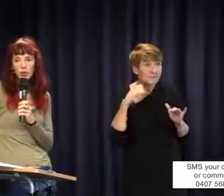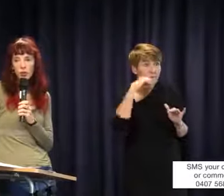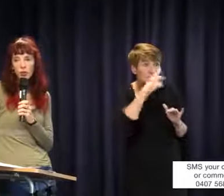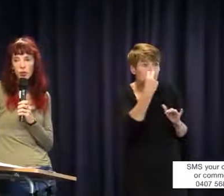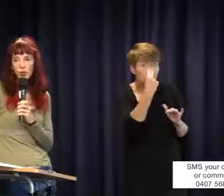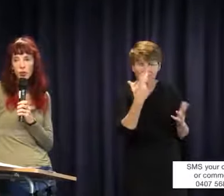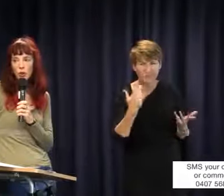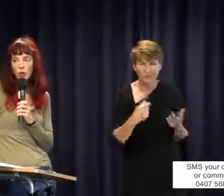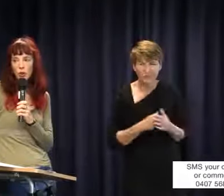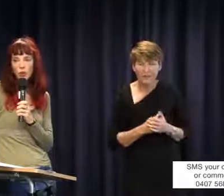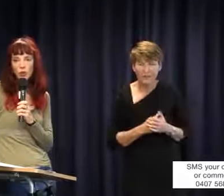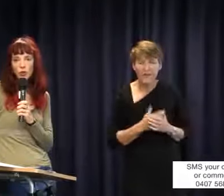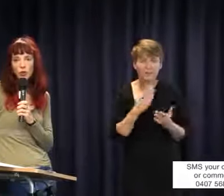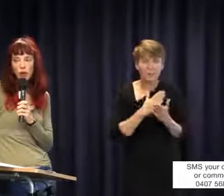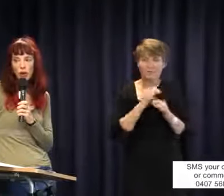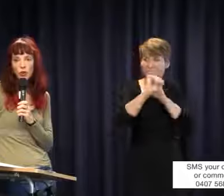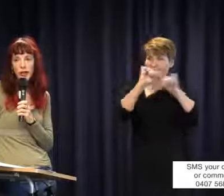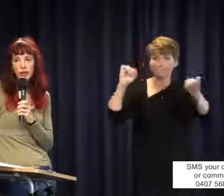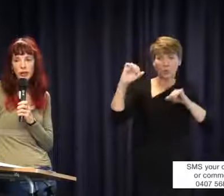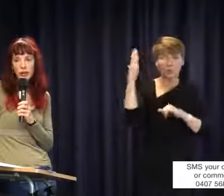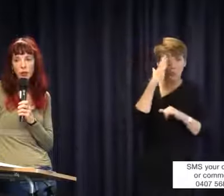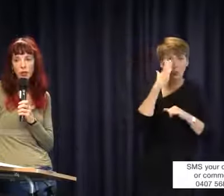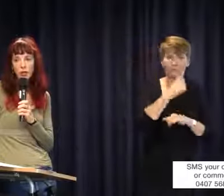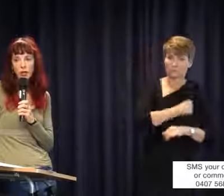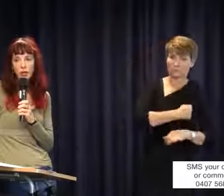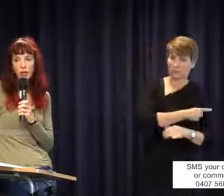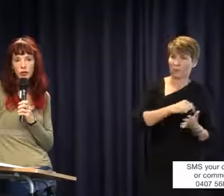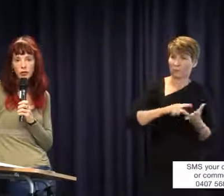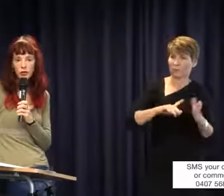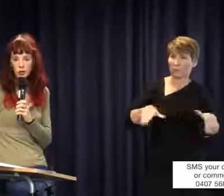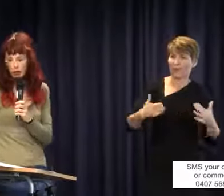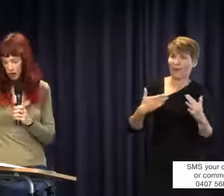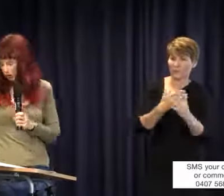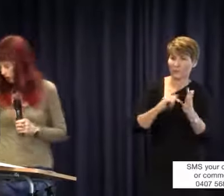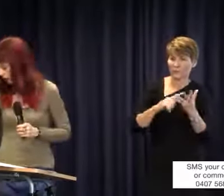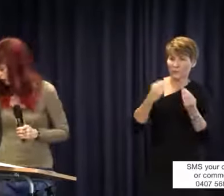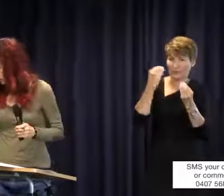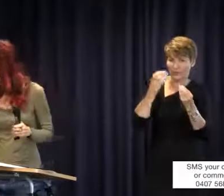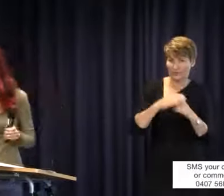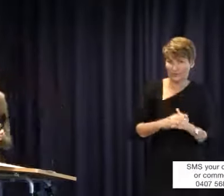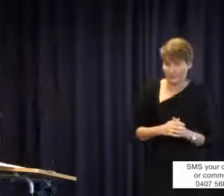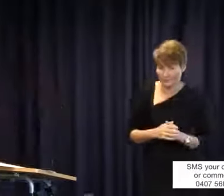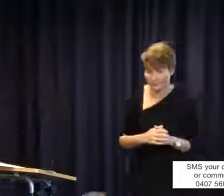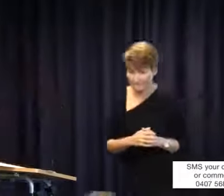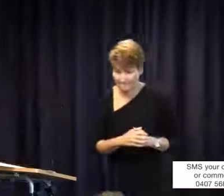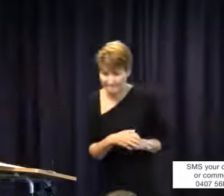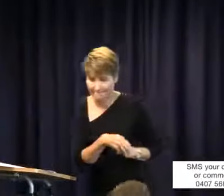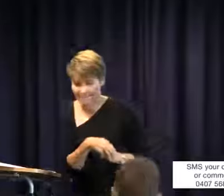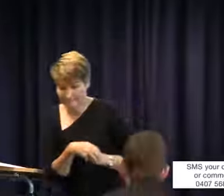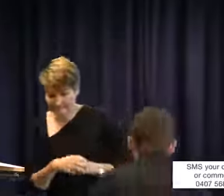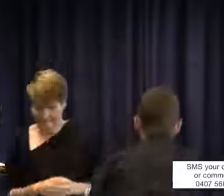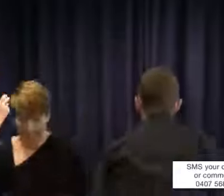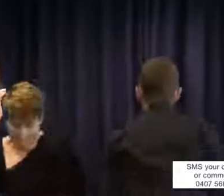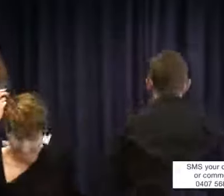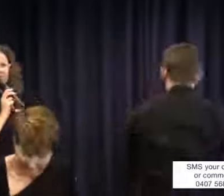each school's obligation to provide access to education.